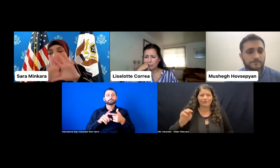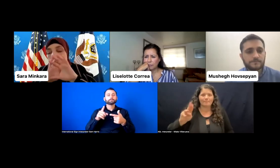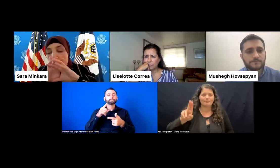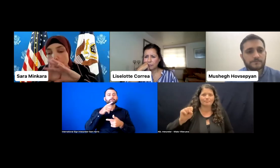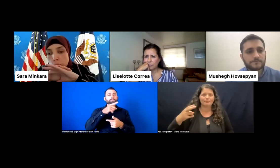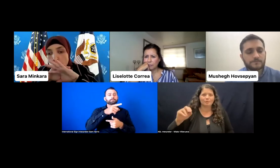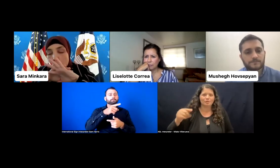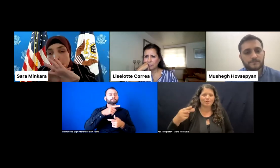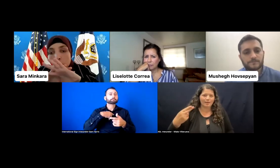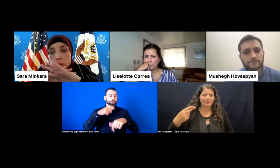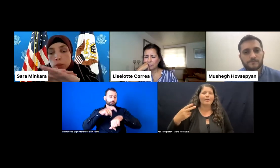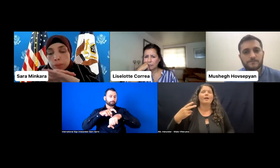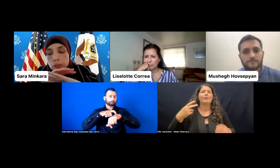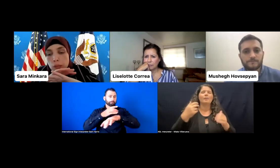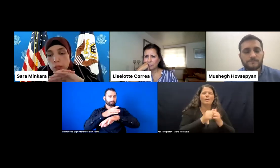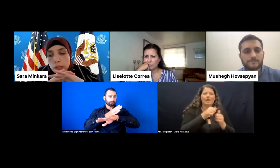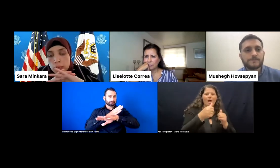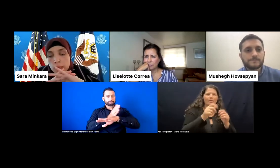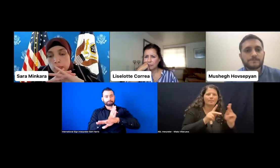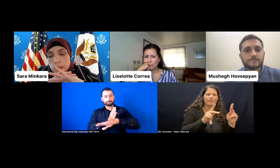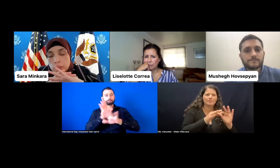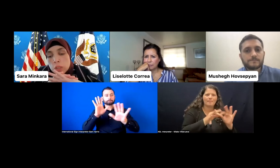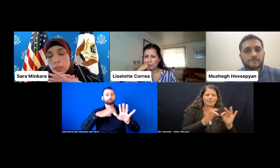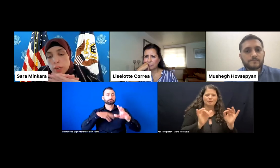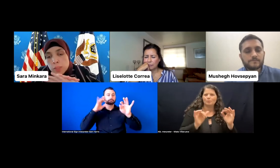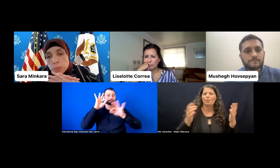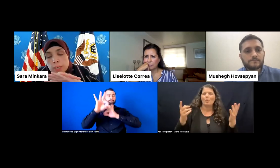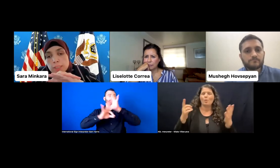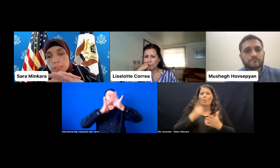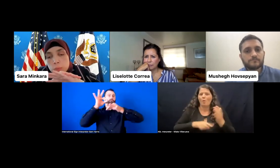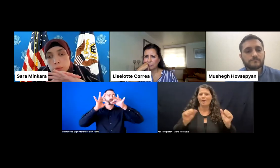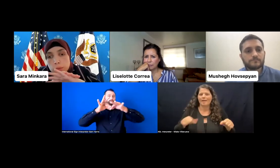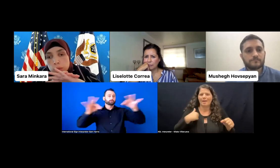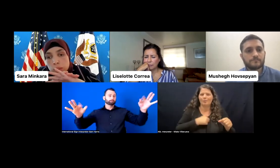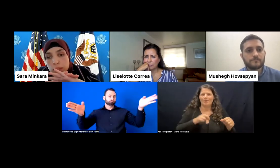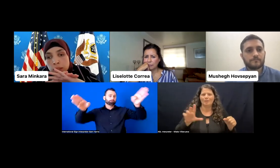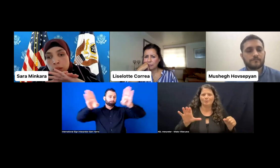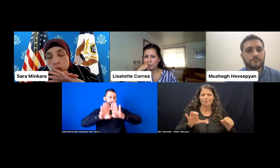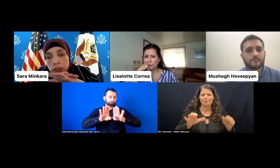of what can we do more? There's a lot of best practices that we've seen and shared